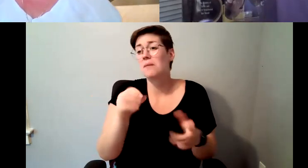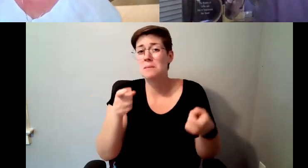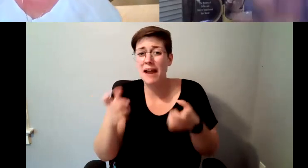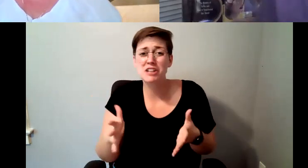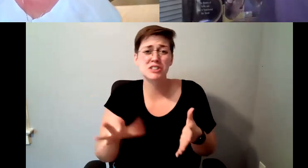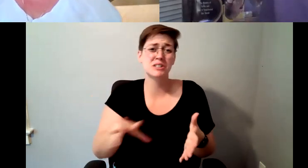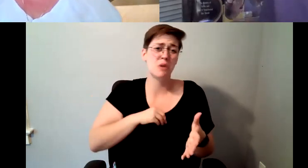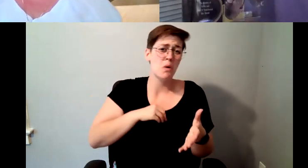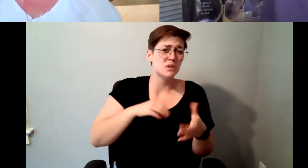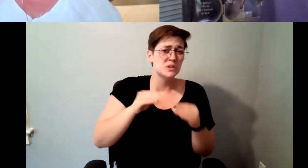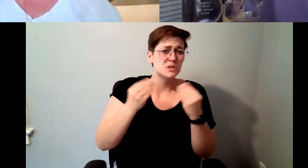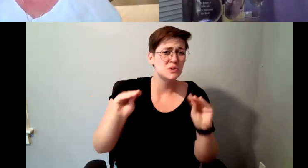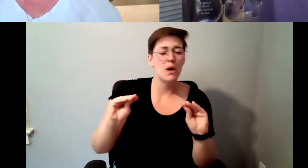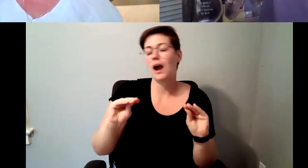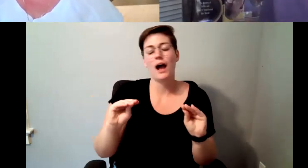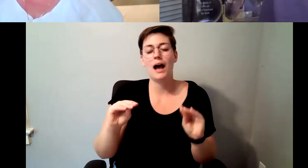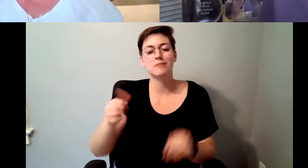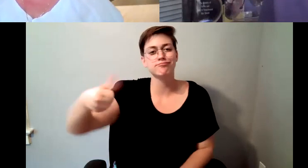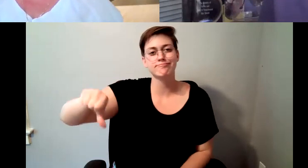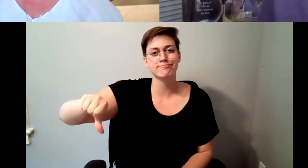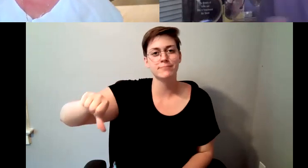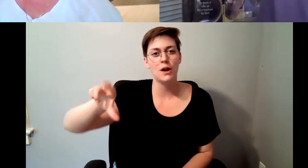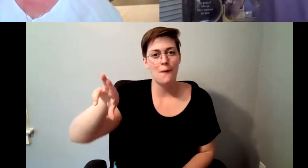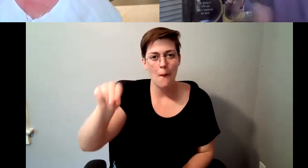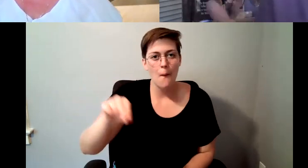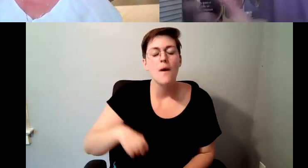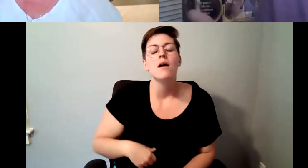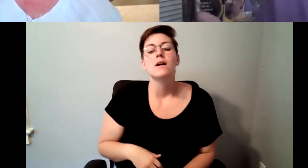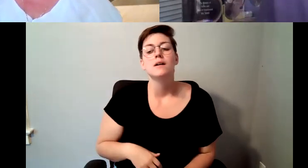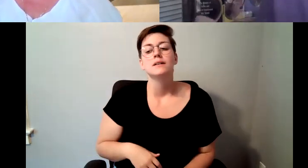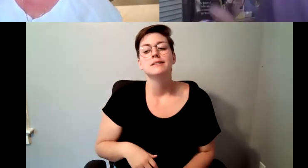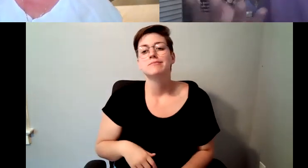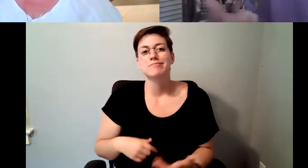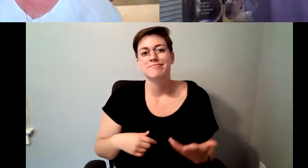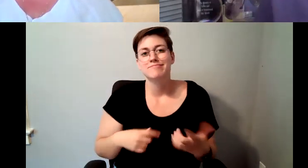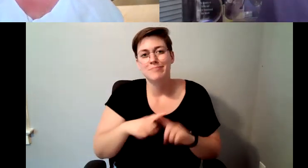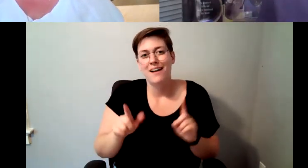D. Major Cohen: So I said no, and and I, I took the I took the job anyways I went into